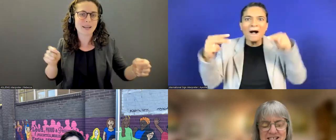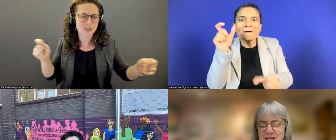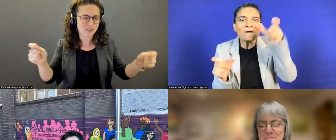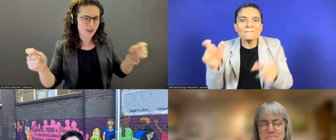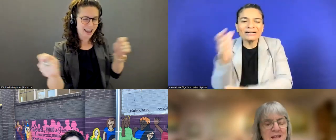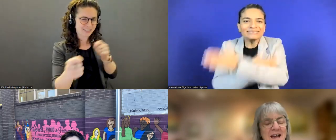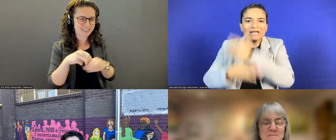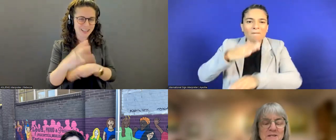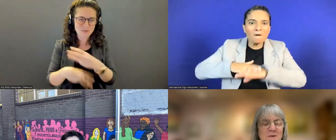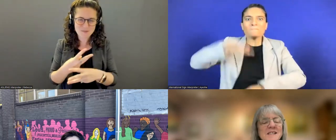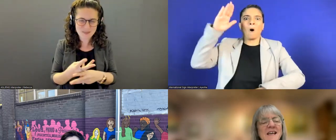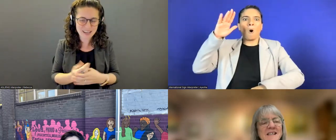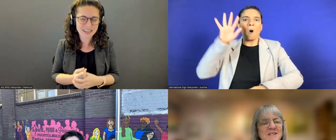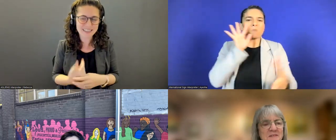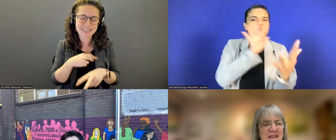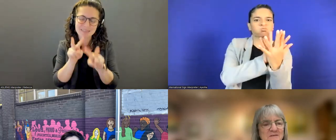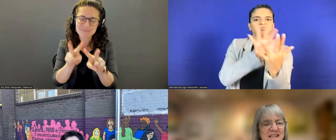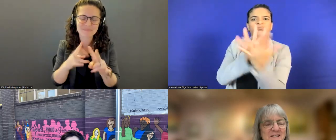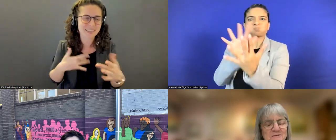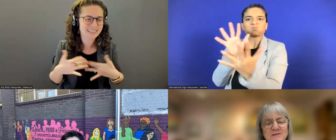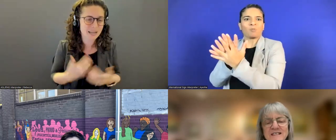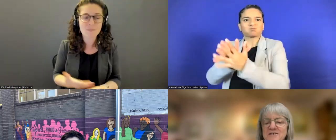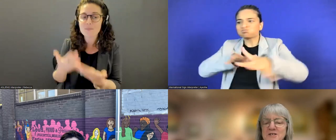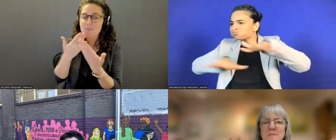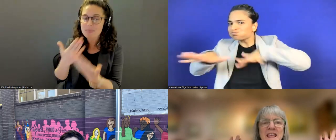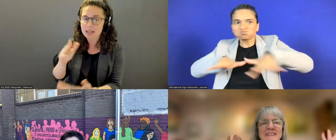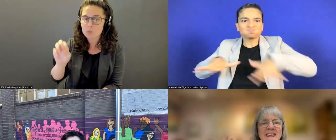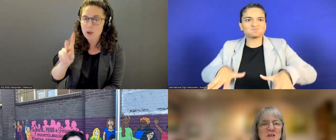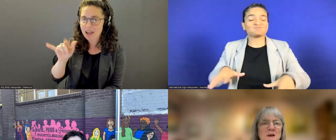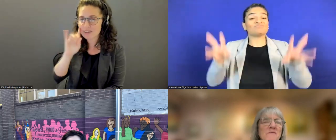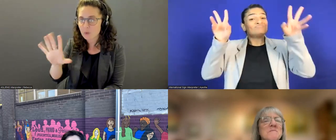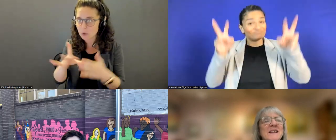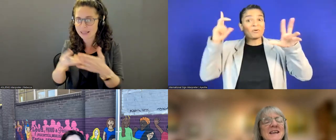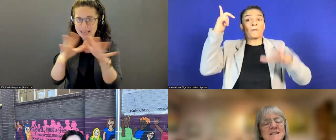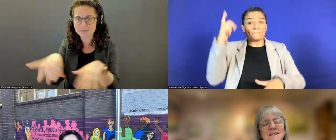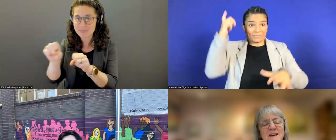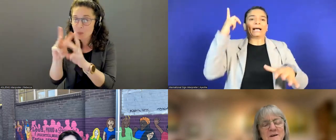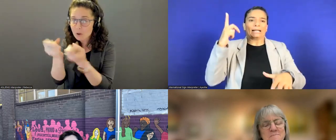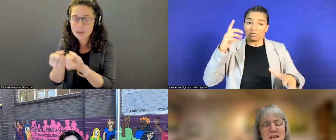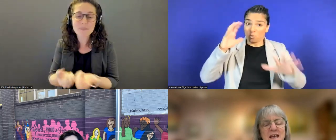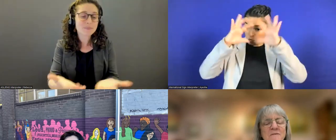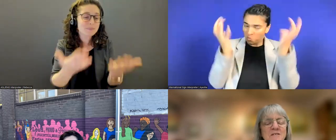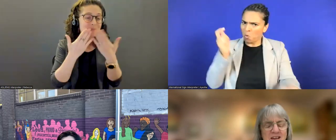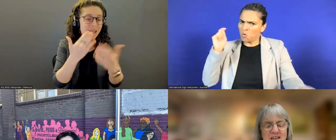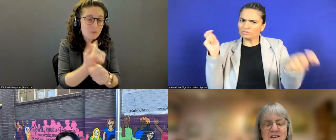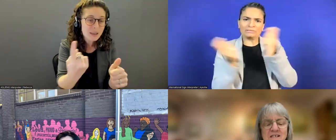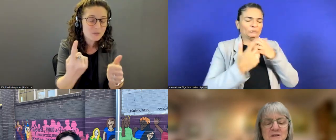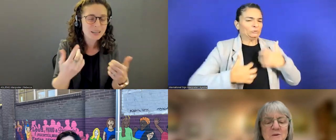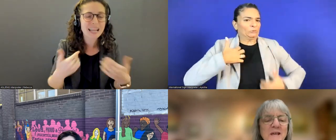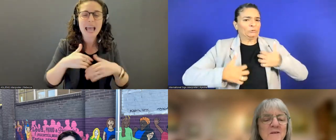And I'm so excited! Thank you, Ashley, for your leadership. Thank you everybody else. Have a great rest of the week!